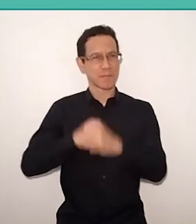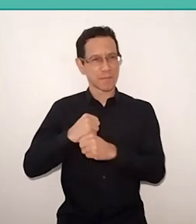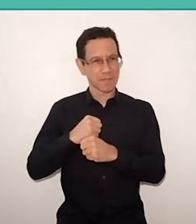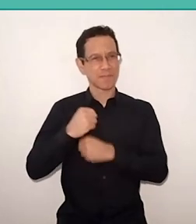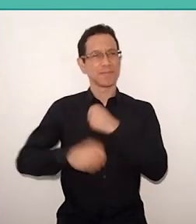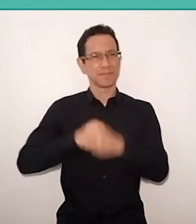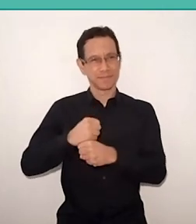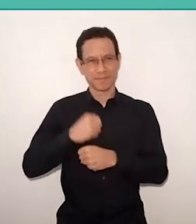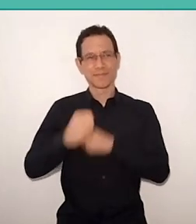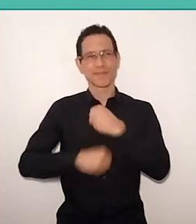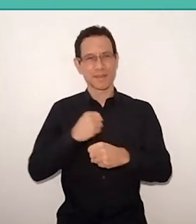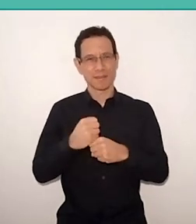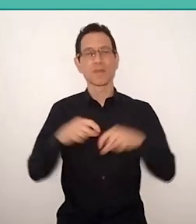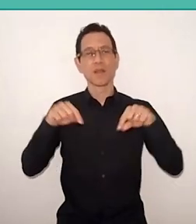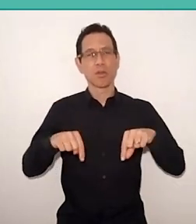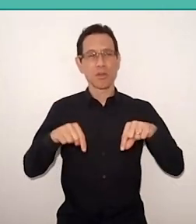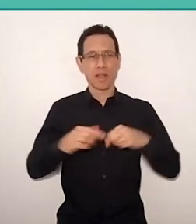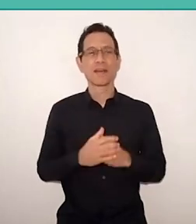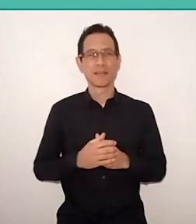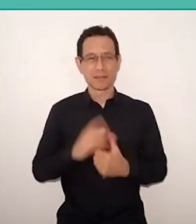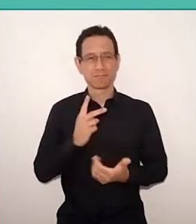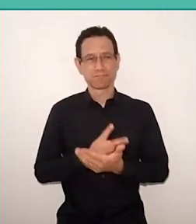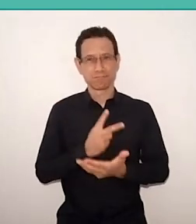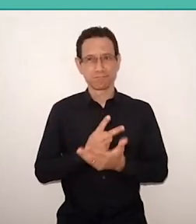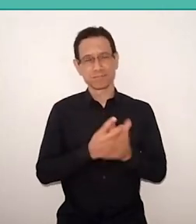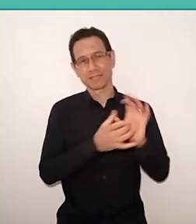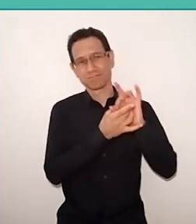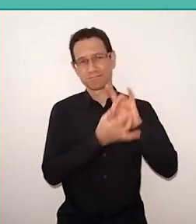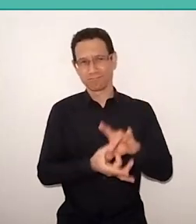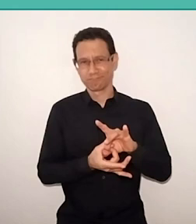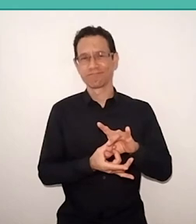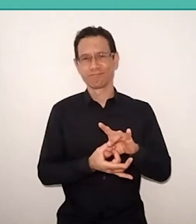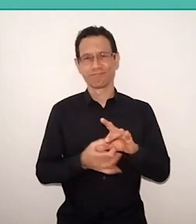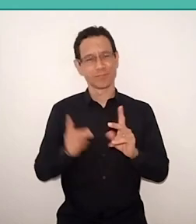and that now, still in this pandemic context, we are in digital way.